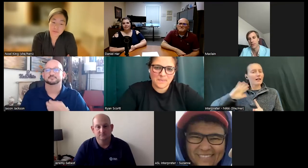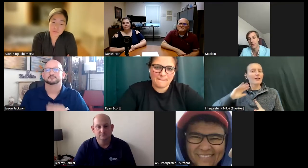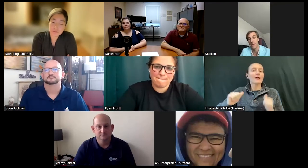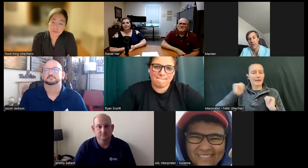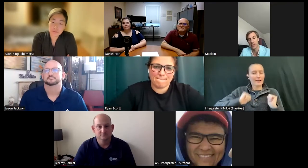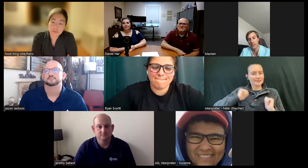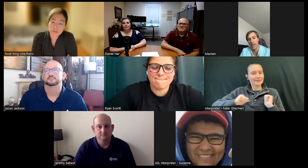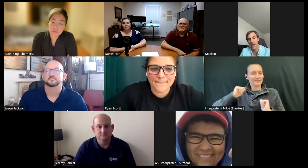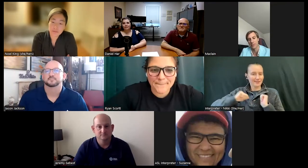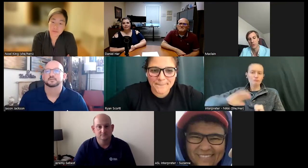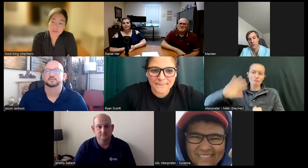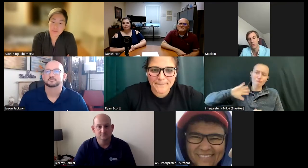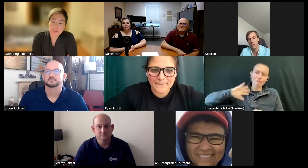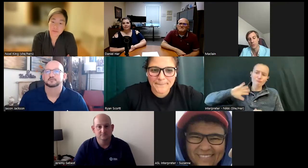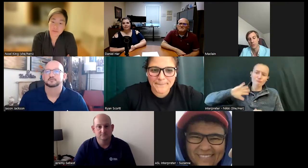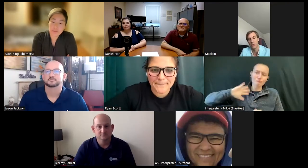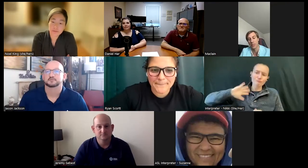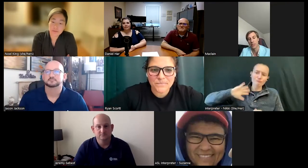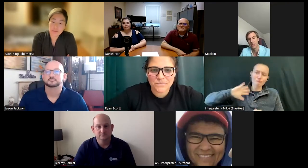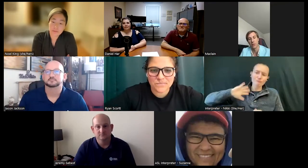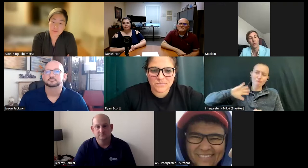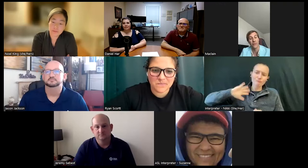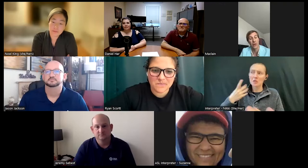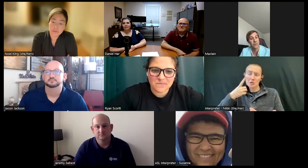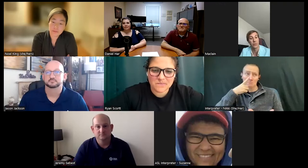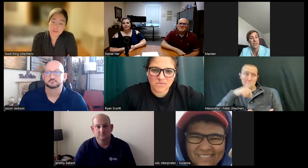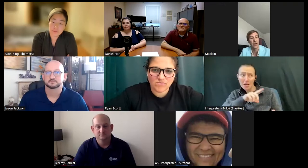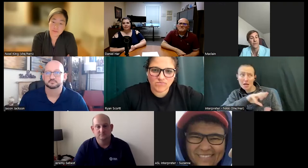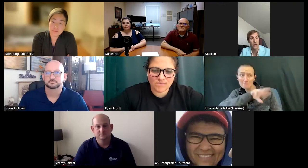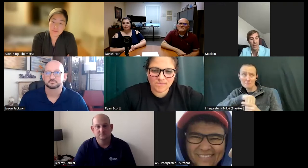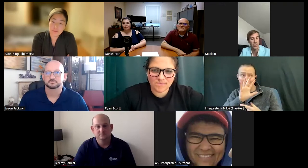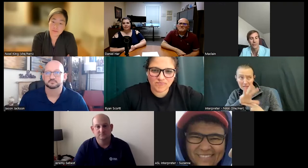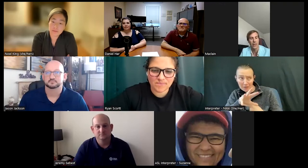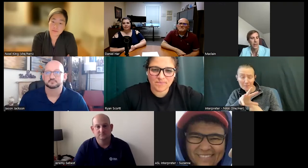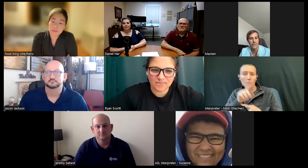somebody asked me to be in one of their films and we needed a film location. I'm